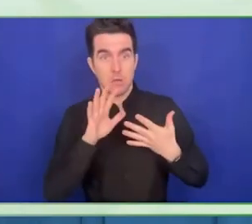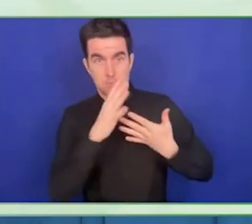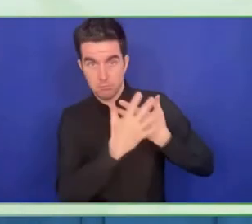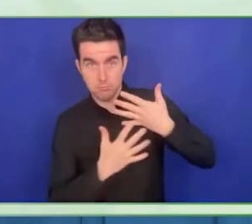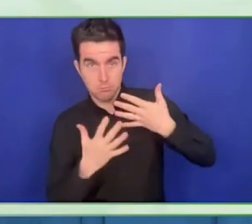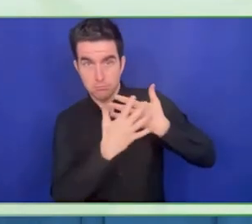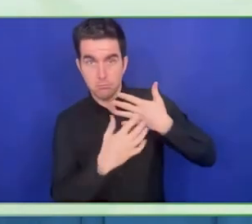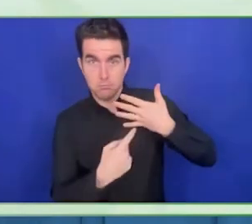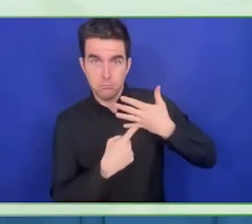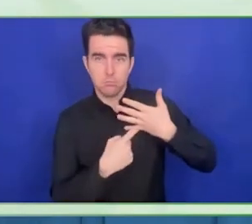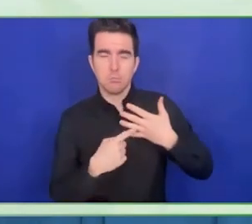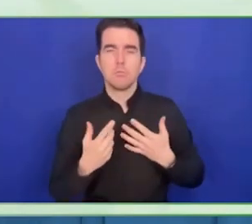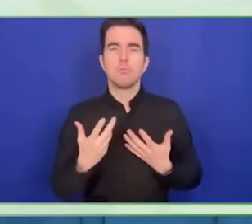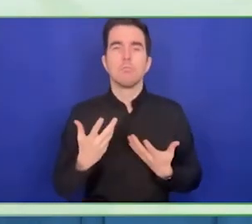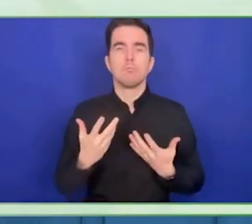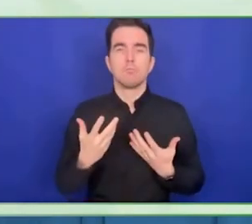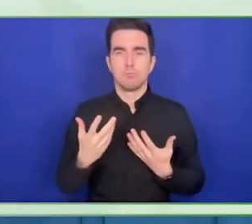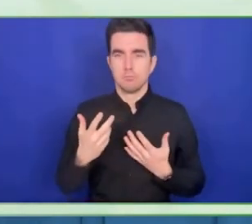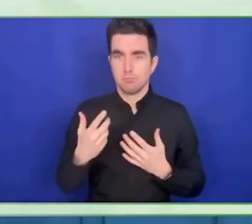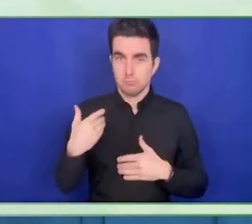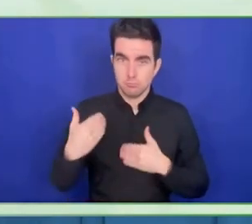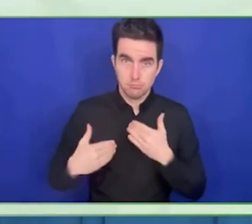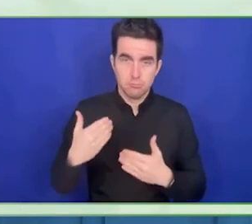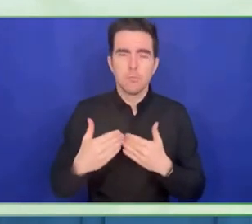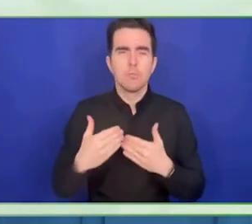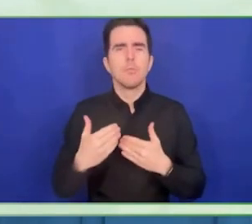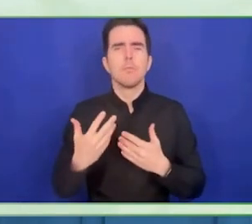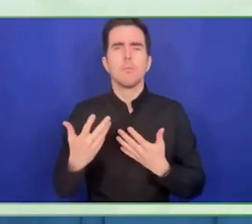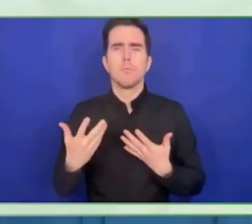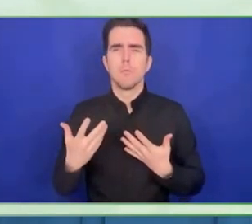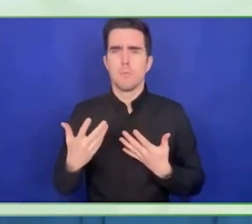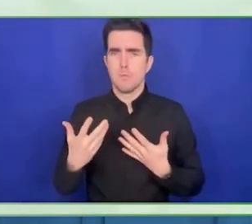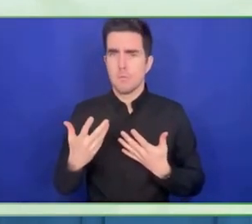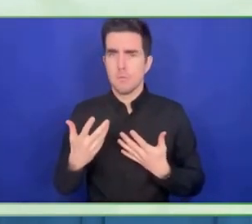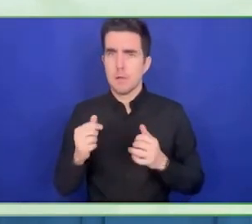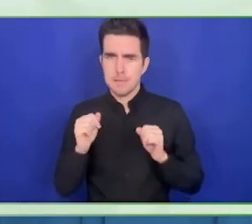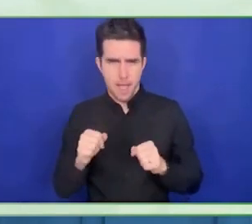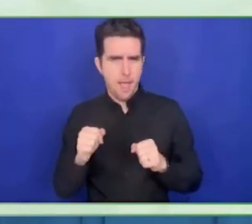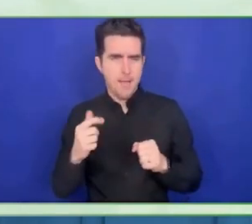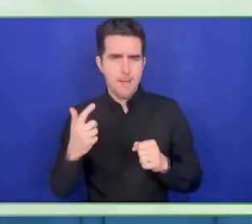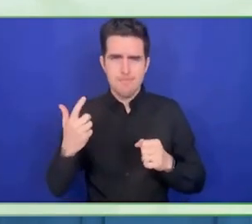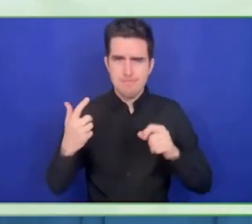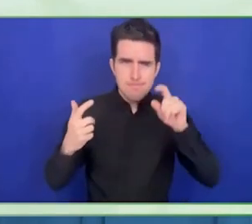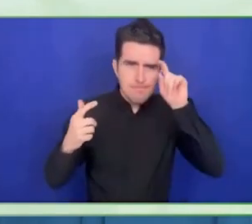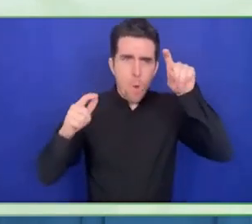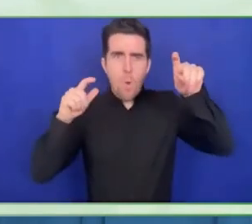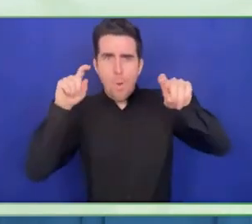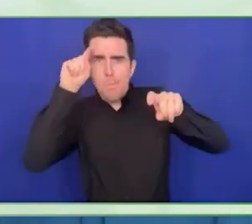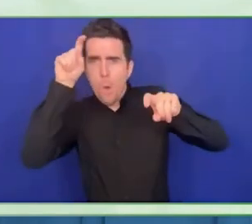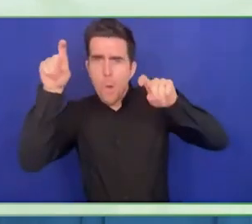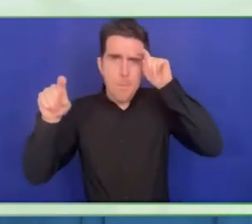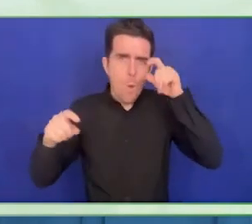We hope that will build change in today's marketplace when thick about employment. Normally these projects are new ideas.